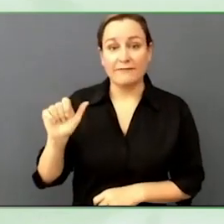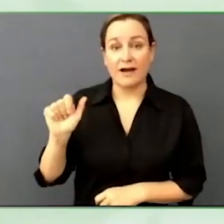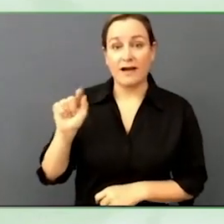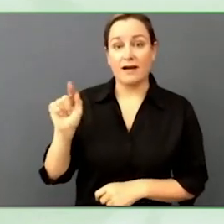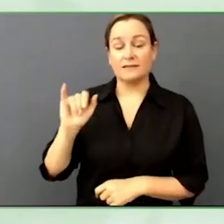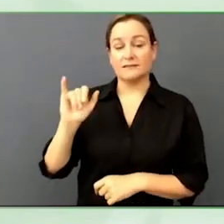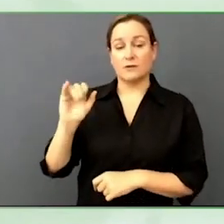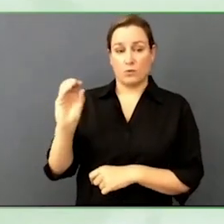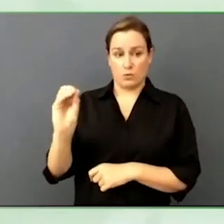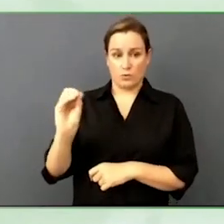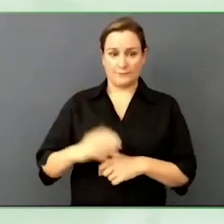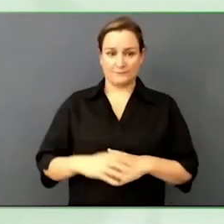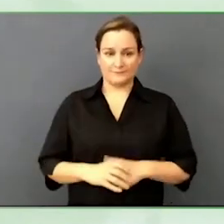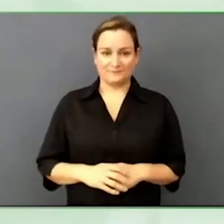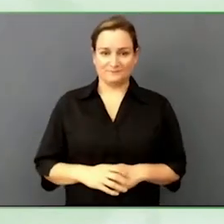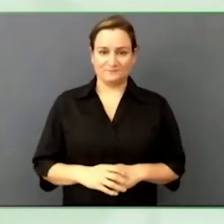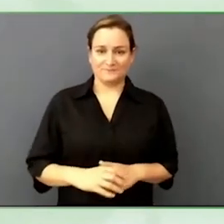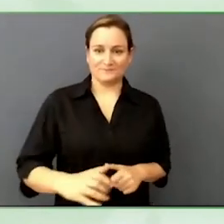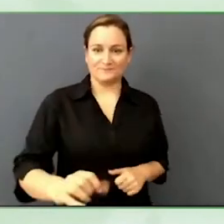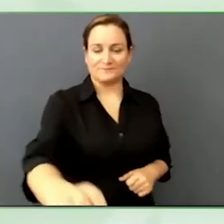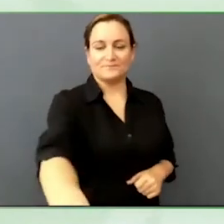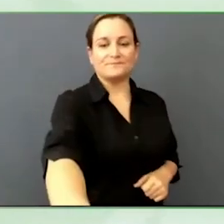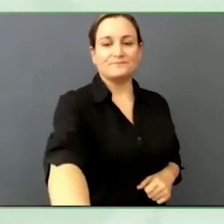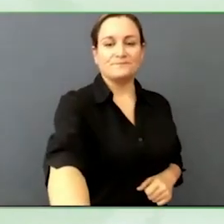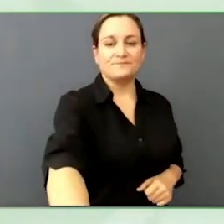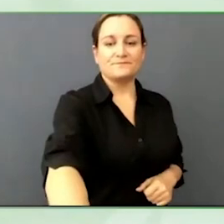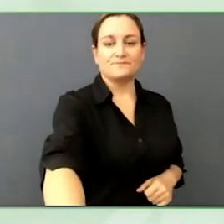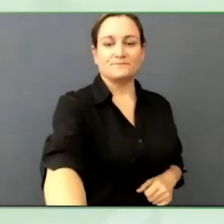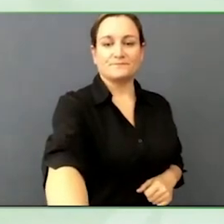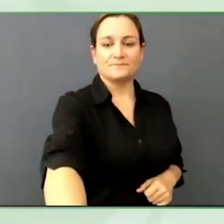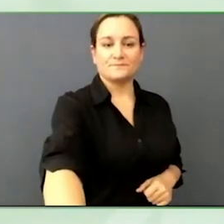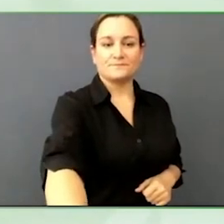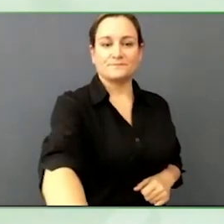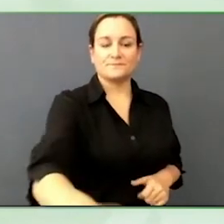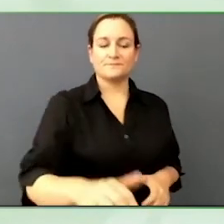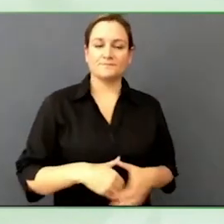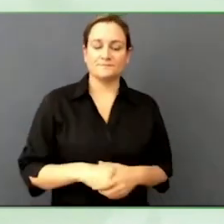Before diving into the story of your company, David, introduce yourself.